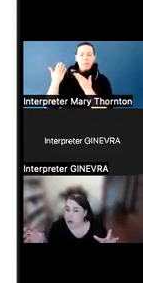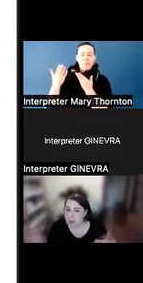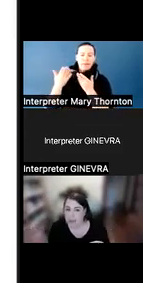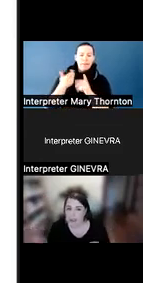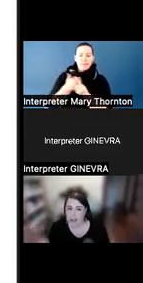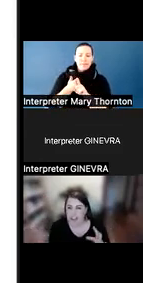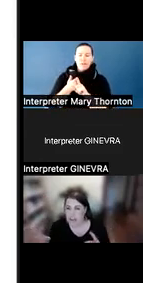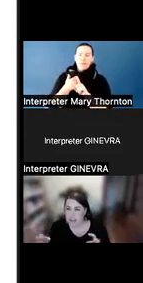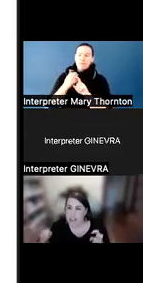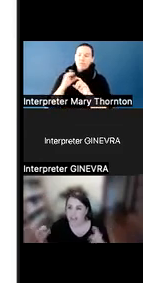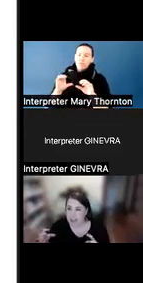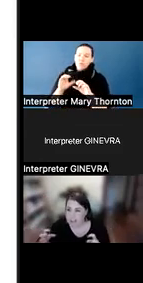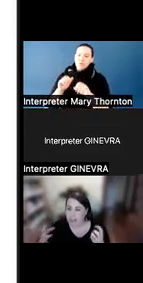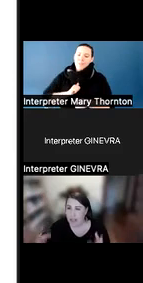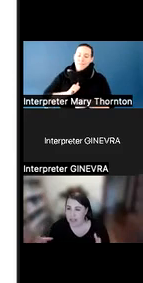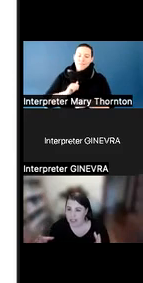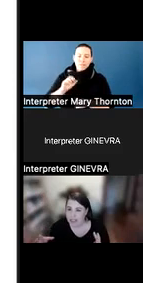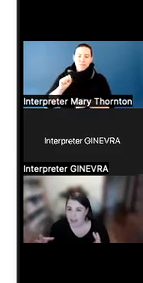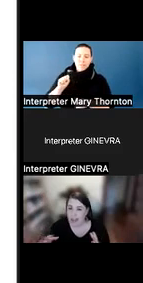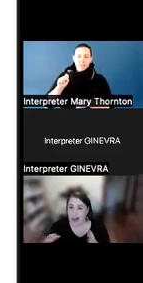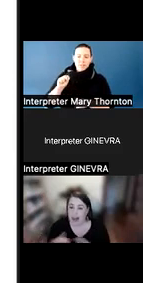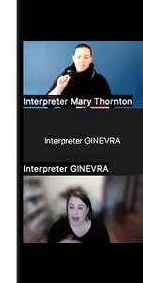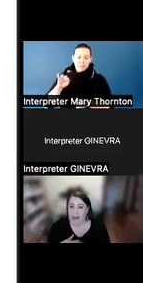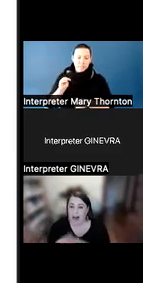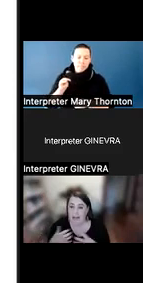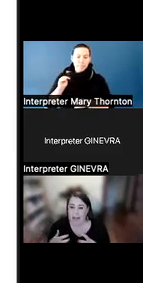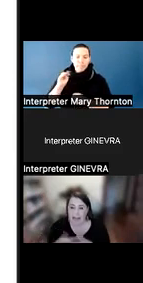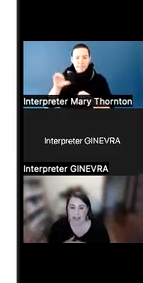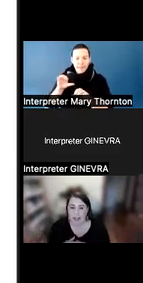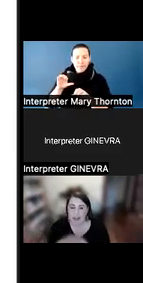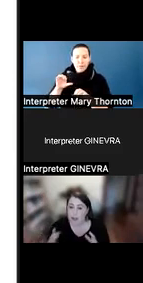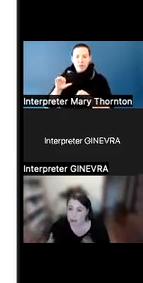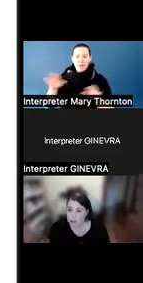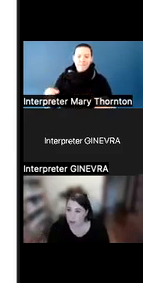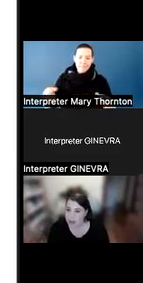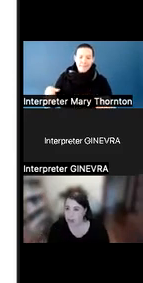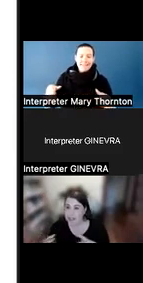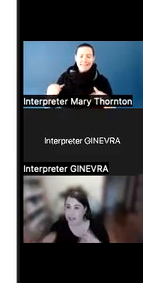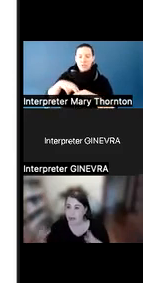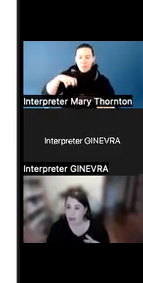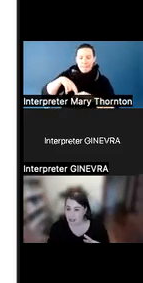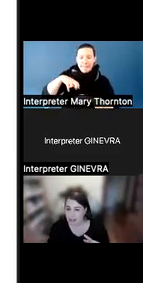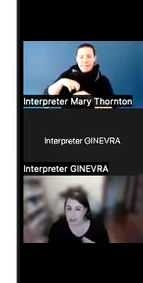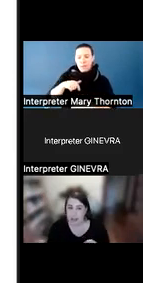behavior, like jumping, flapping, pacing-- I might ask them, in those moments when it's disruptive,